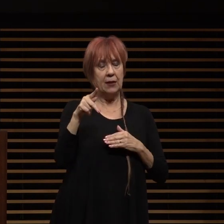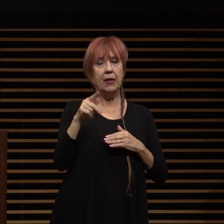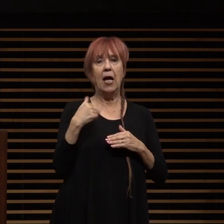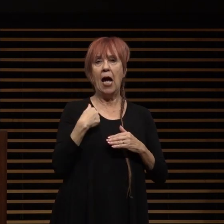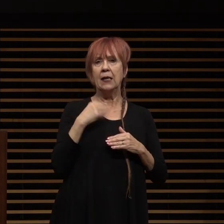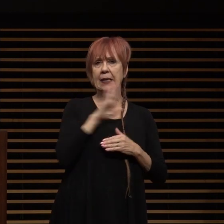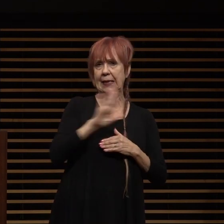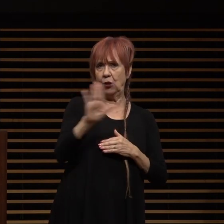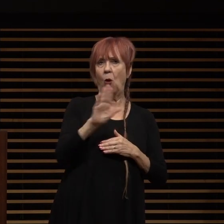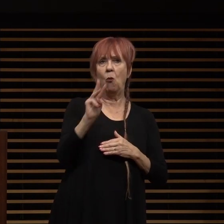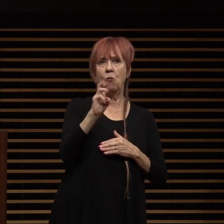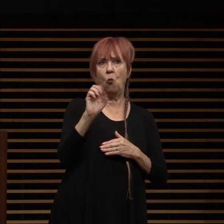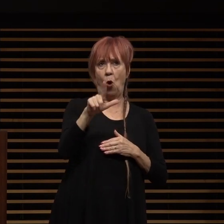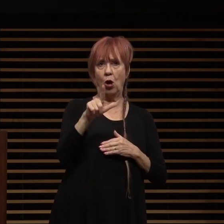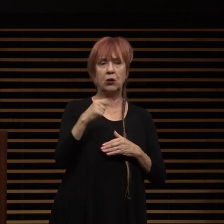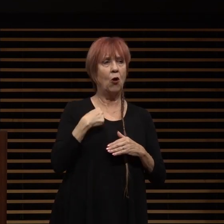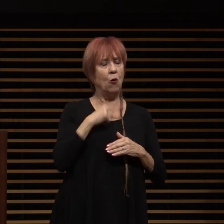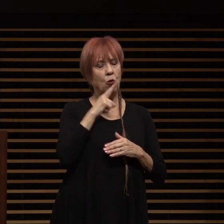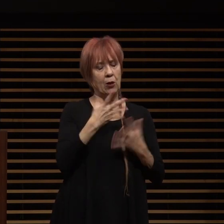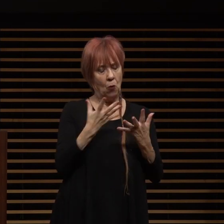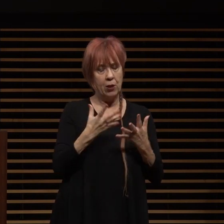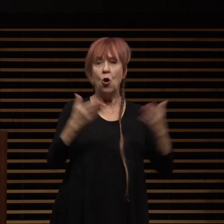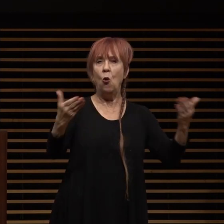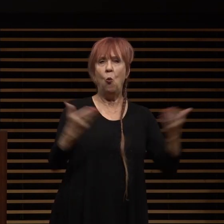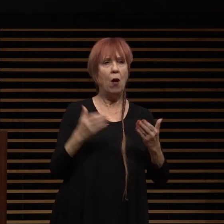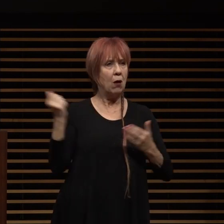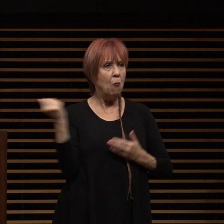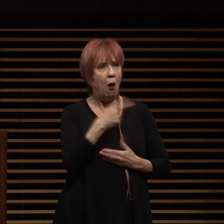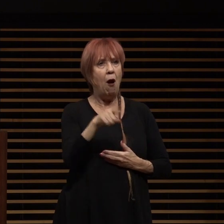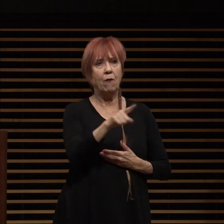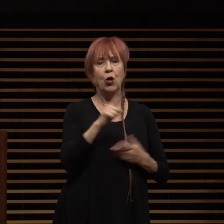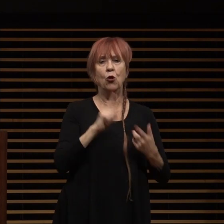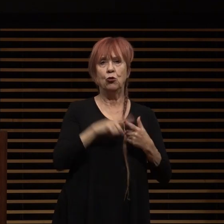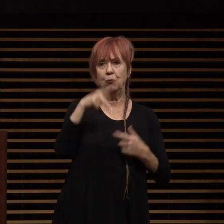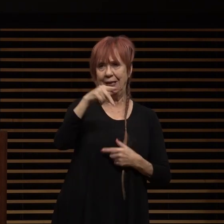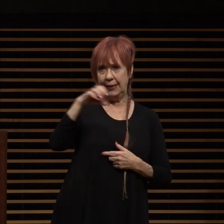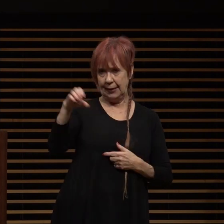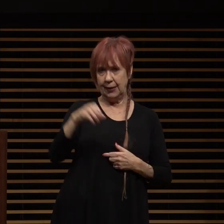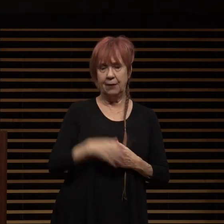extend a very heartfelt welcome to all